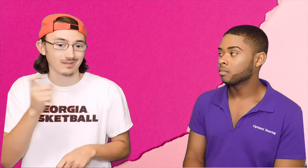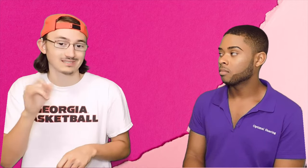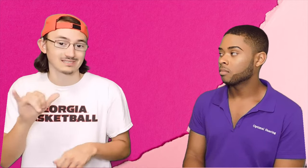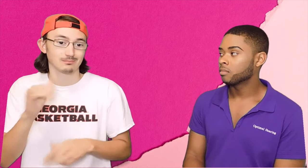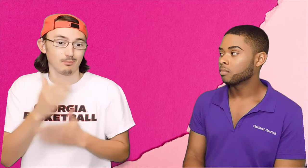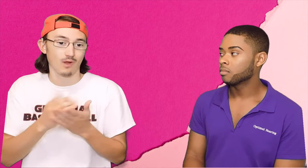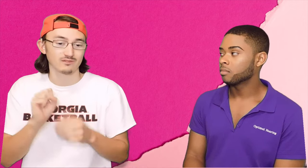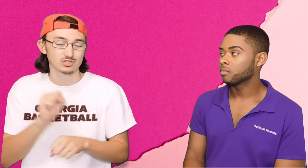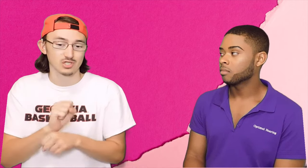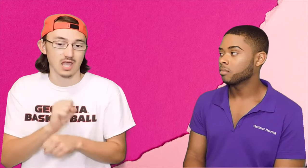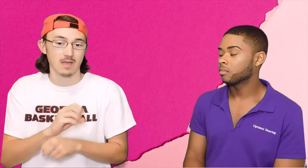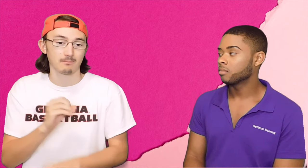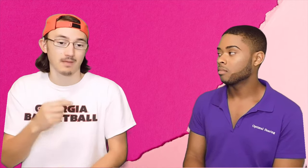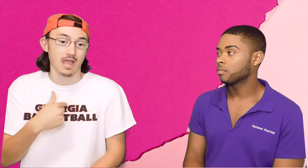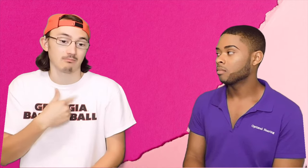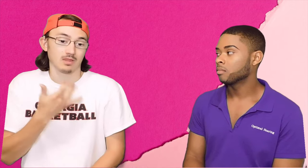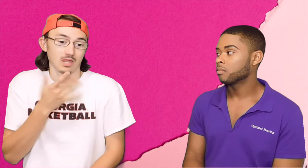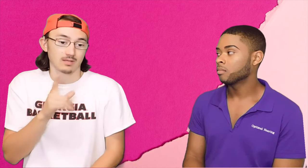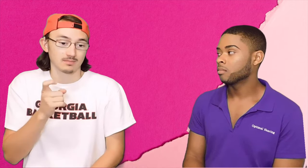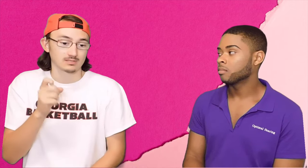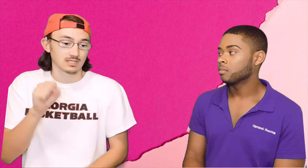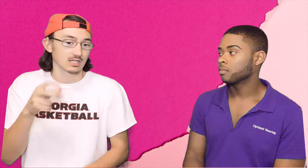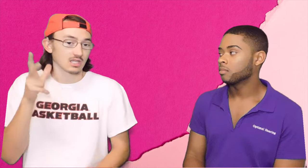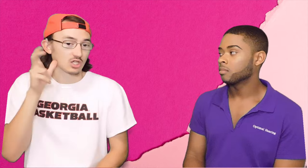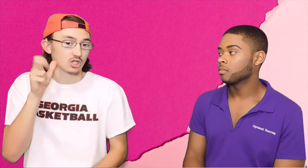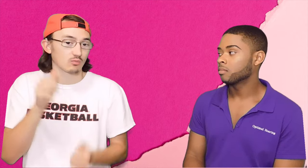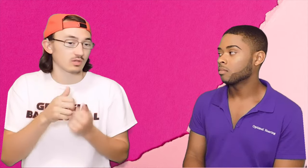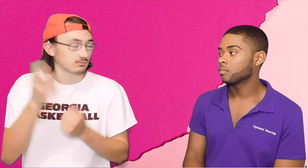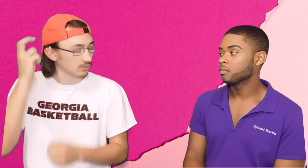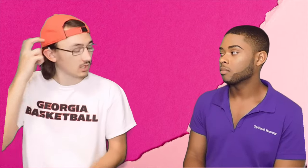it's a big part of this job. So I'm lucky I can hear with the cochlear implant.